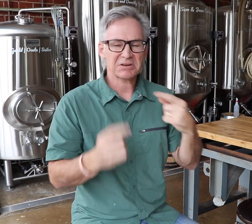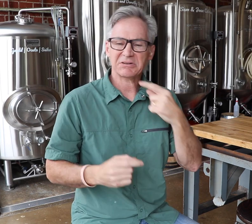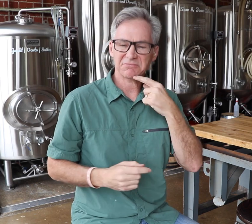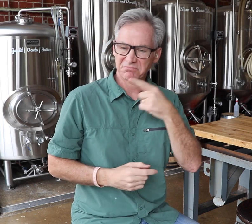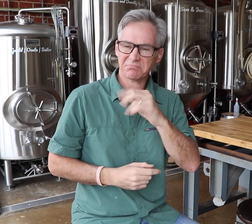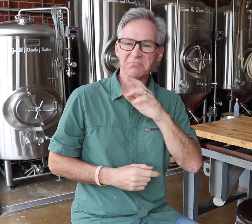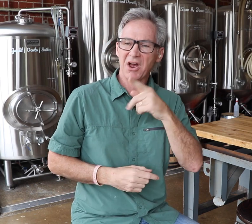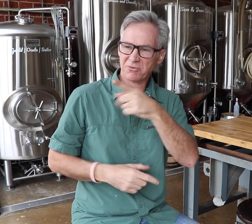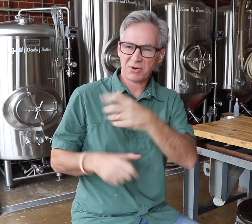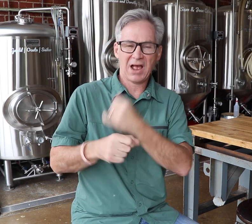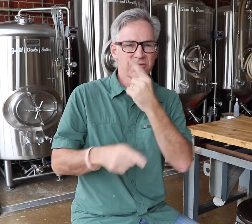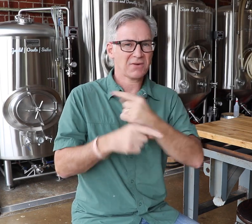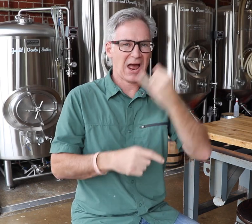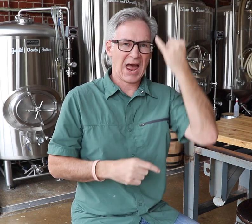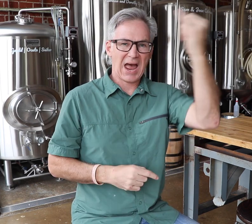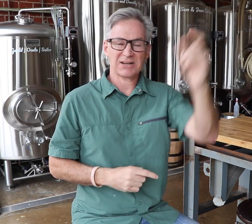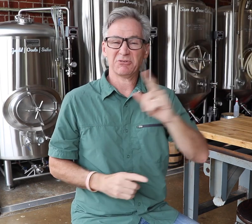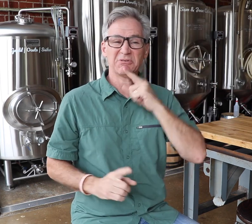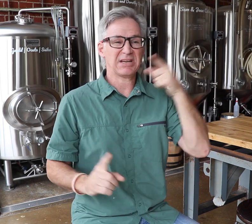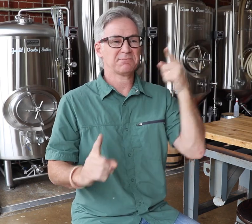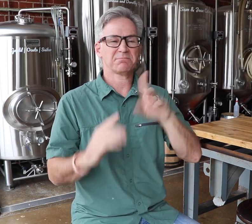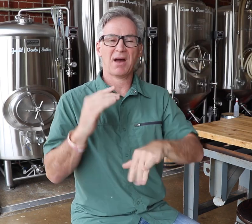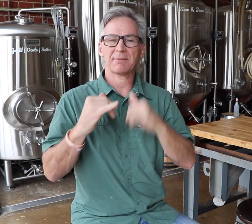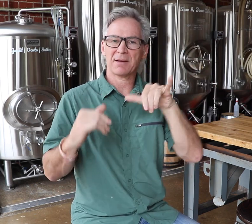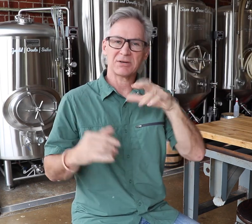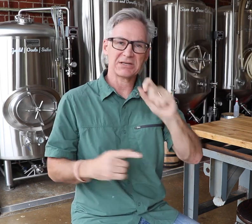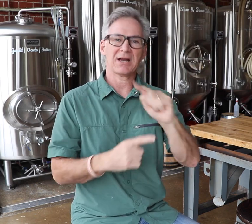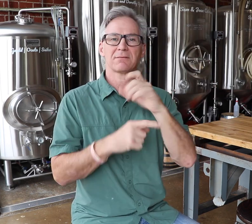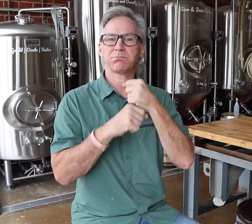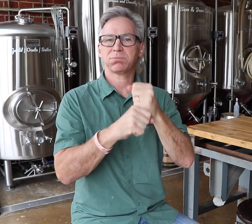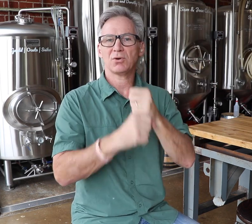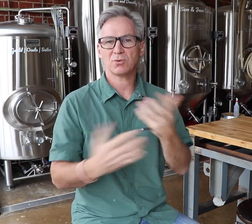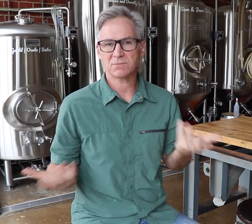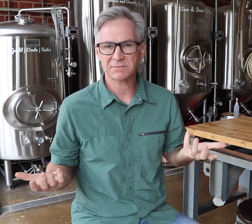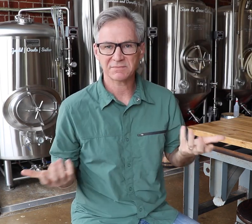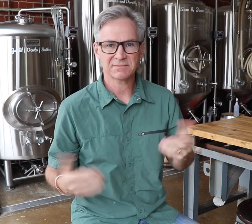They told me that I got the right idea. The bottom line was how beer is brewed.